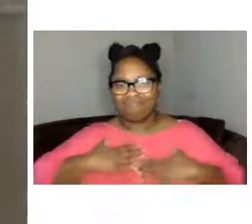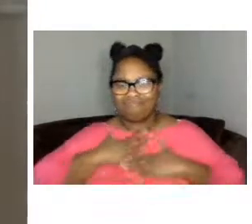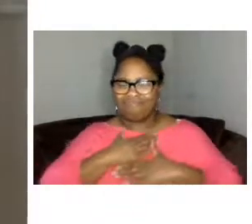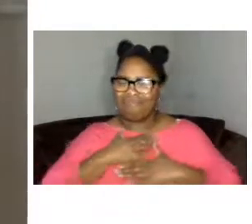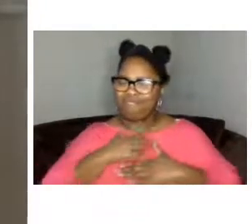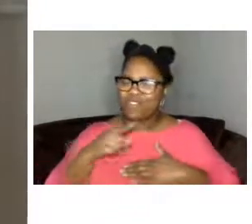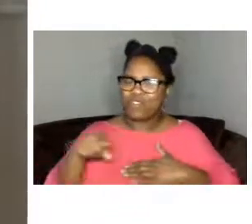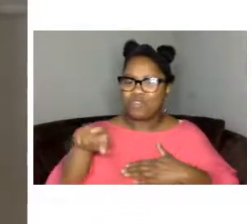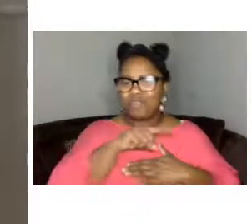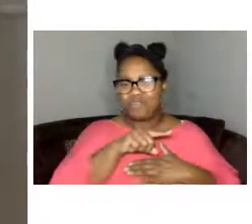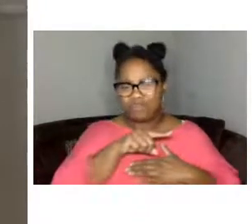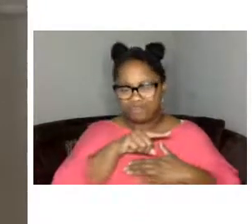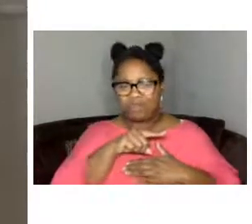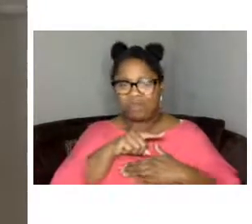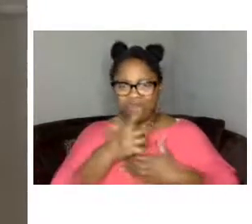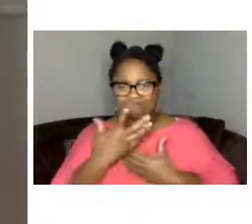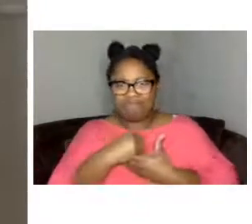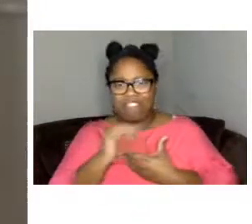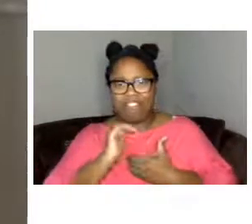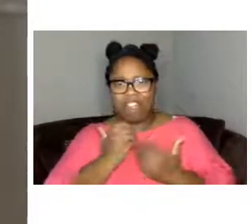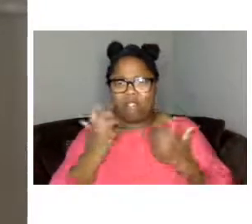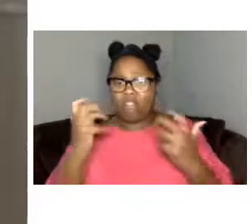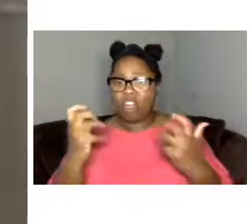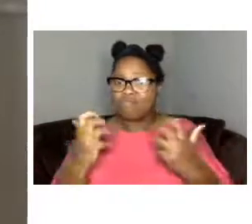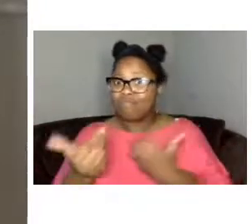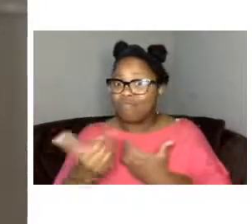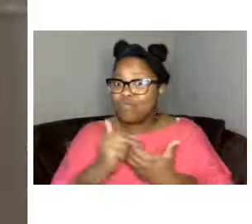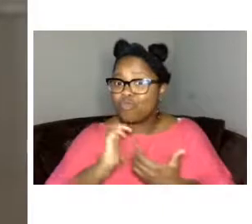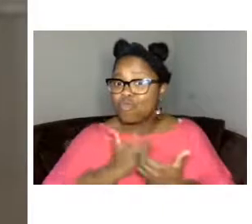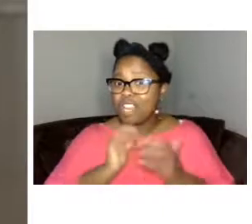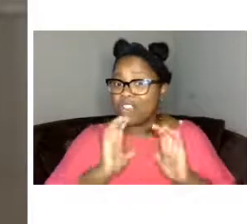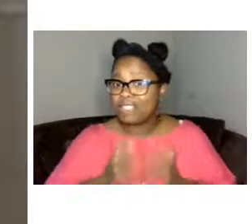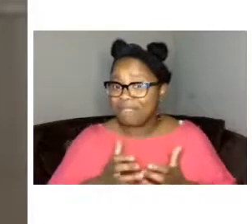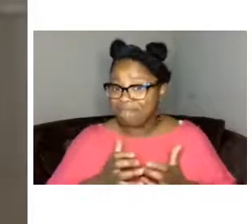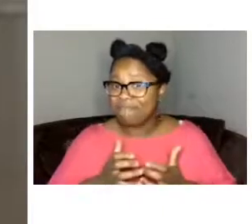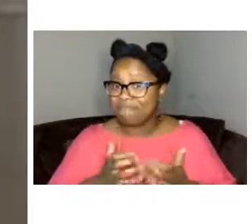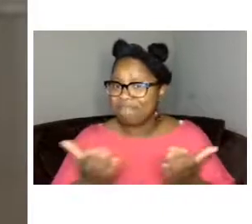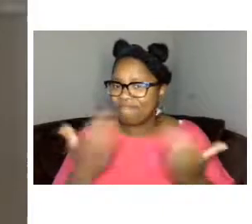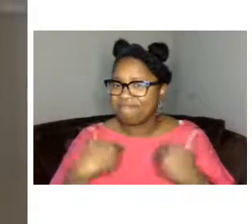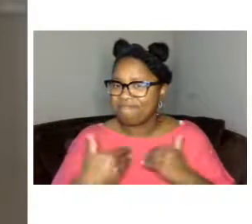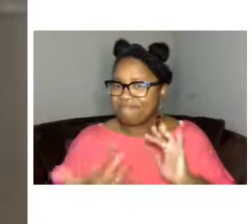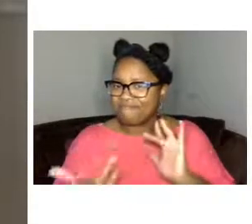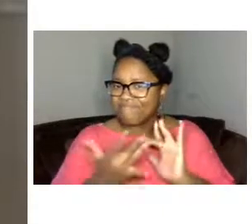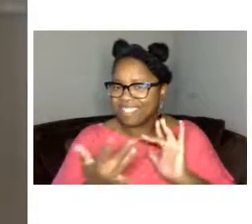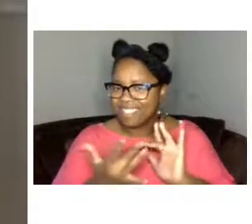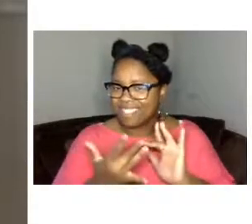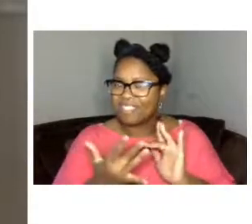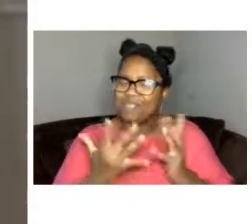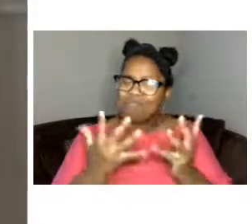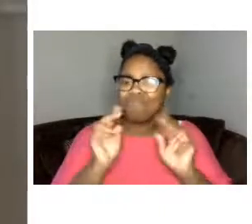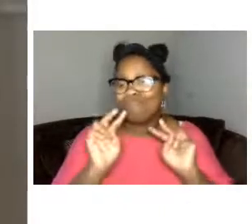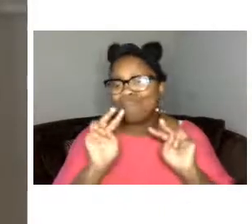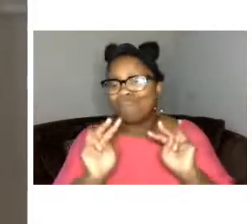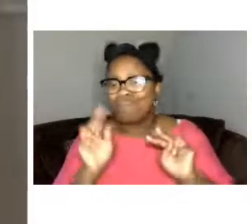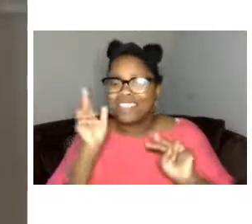audience we'd love to have you part of the team as well so do get in touch um we'd love to hear your story we'd love to have your